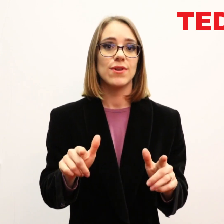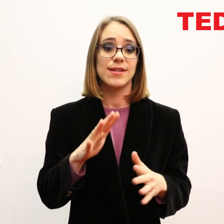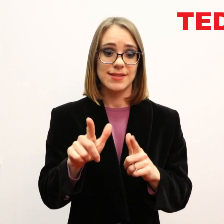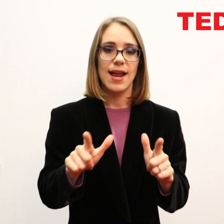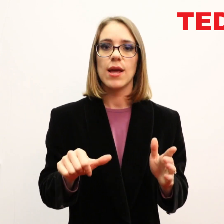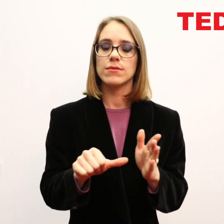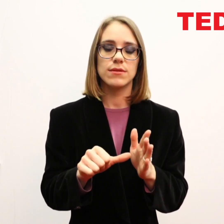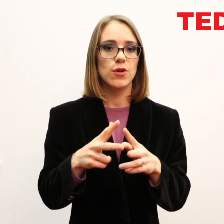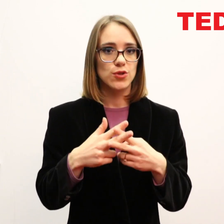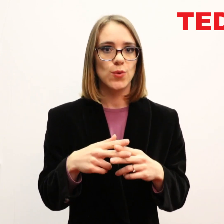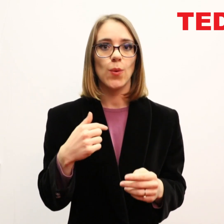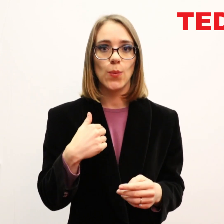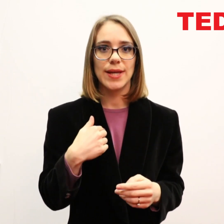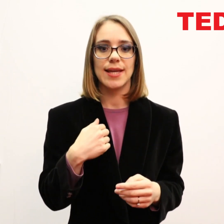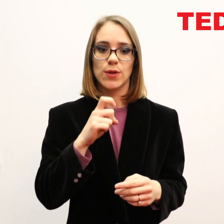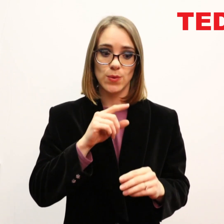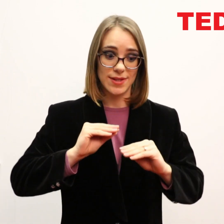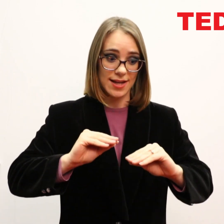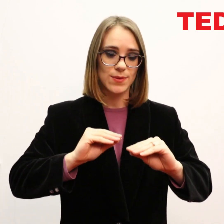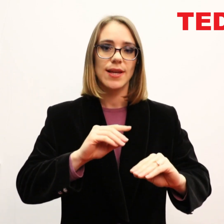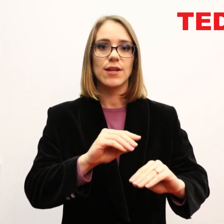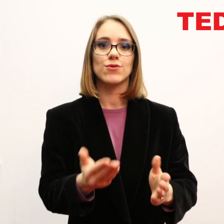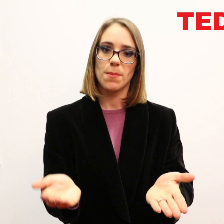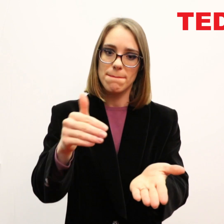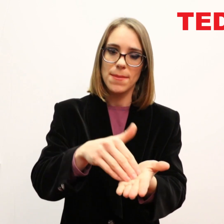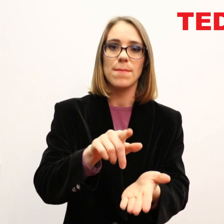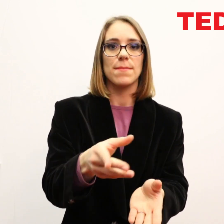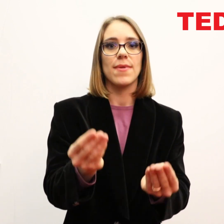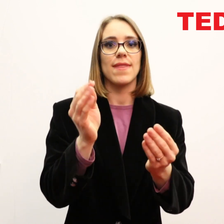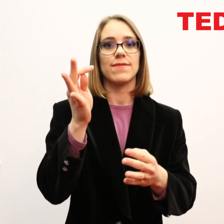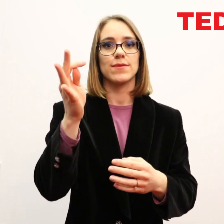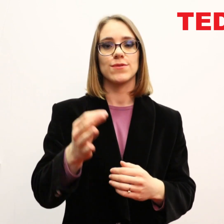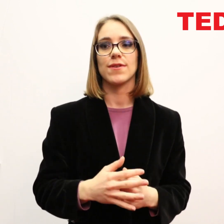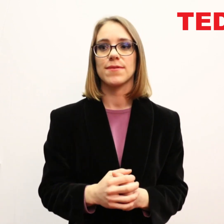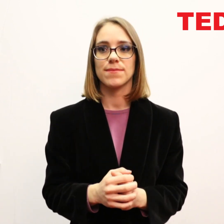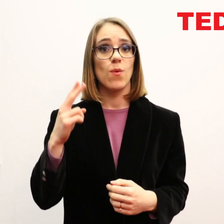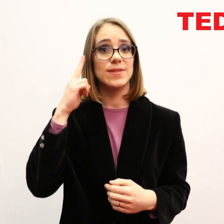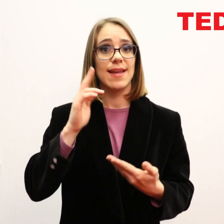Sign language is a critical tool we can use in their education and will help us arrive to their future.